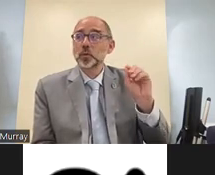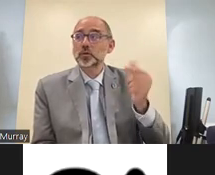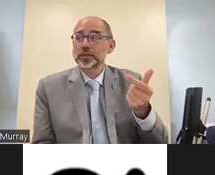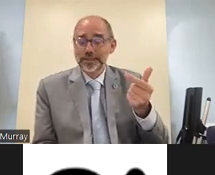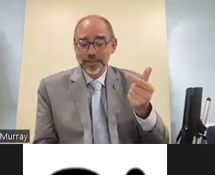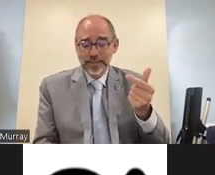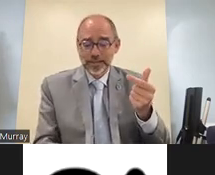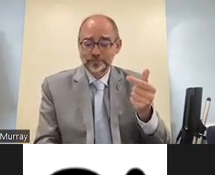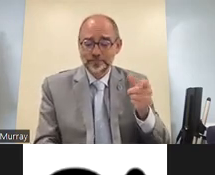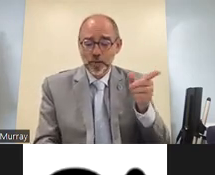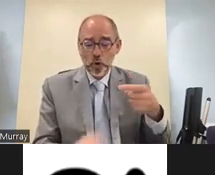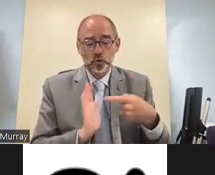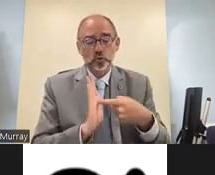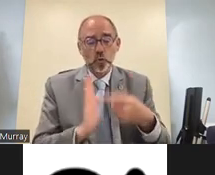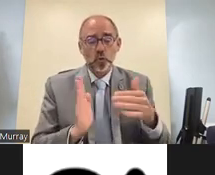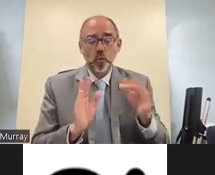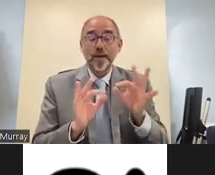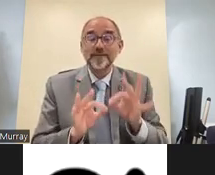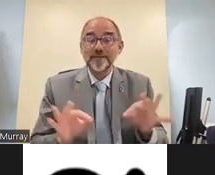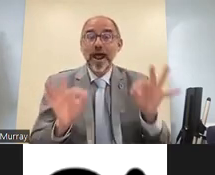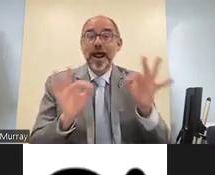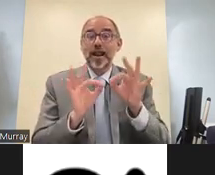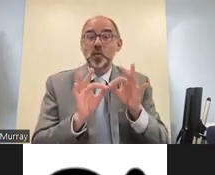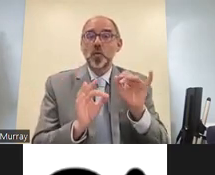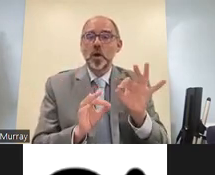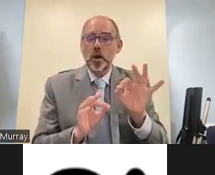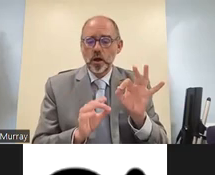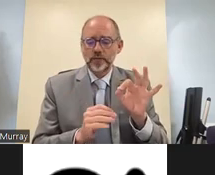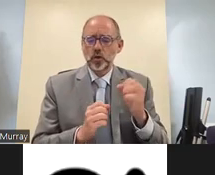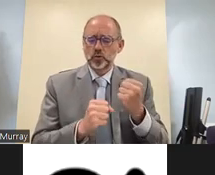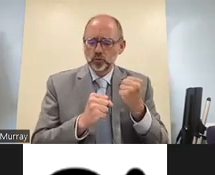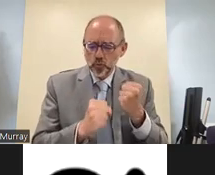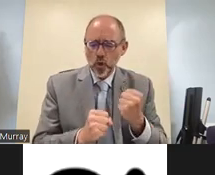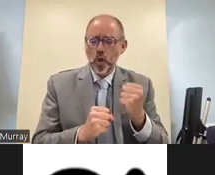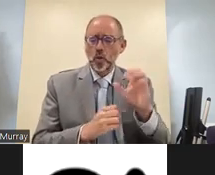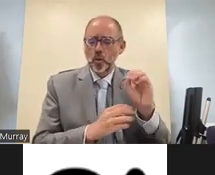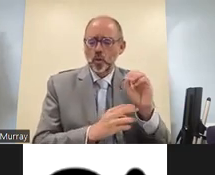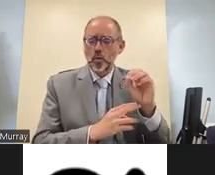this included contact with deaf communities and information in ukrainian and international sign